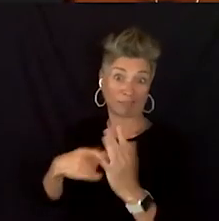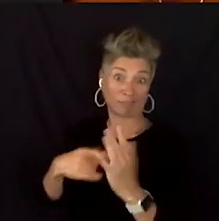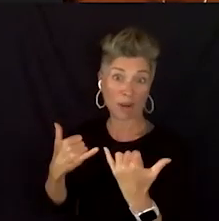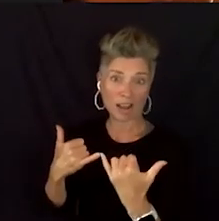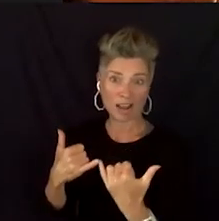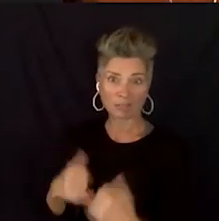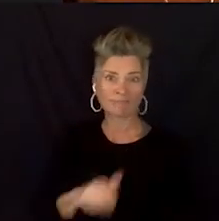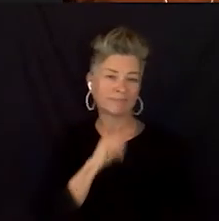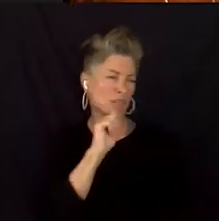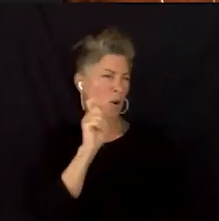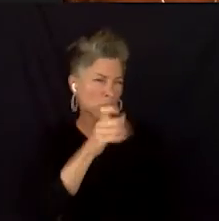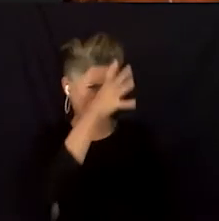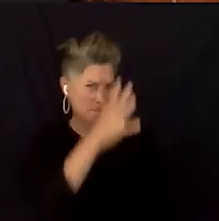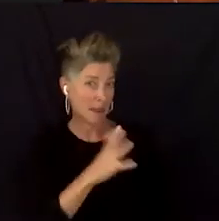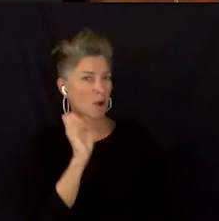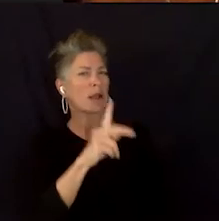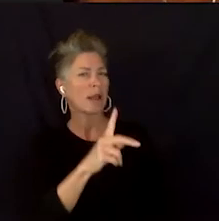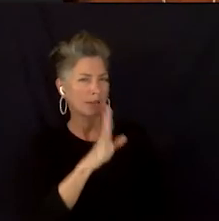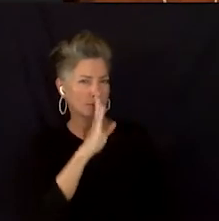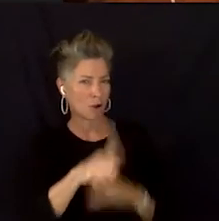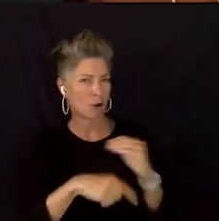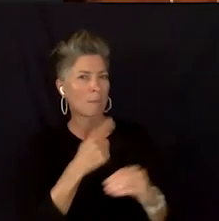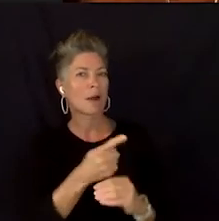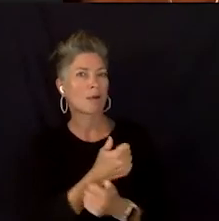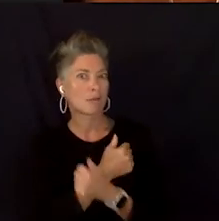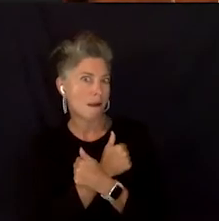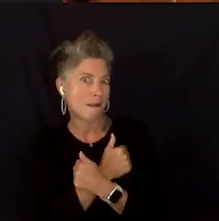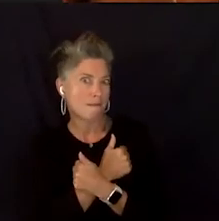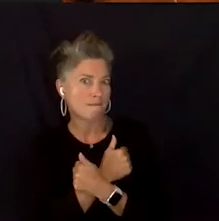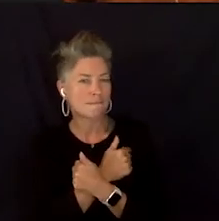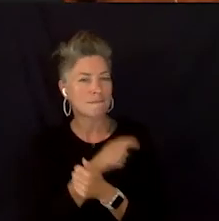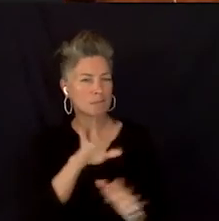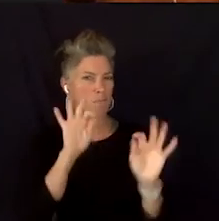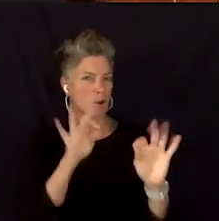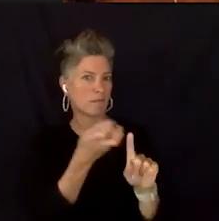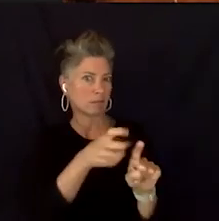Let's talk about love. You did the segway. What is love for Naomi?